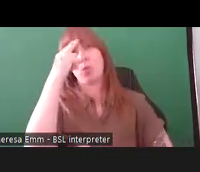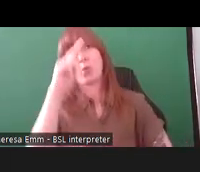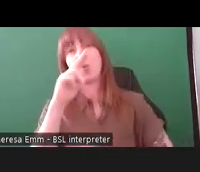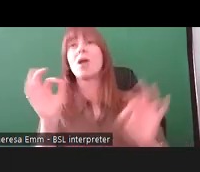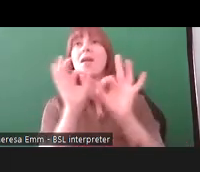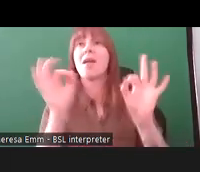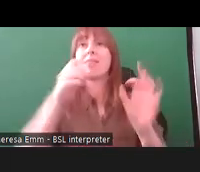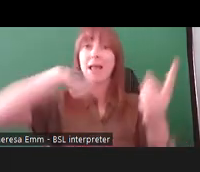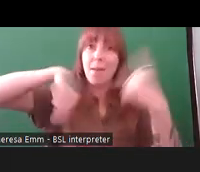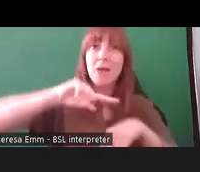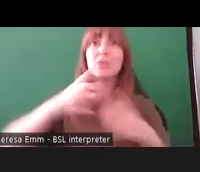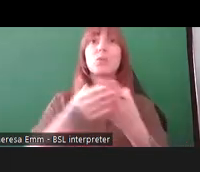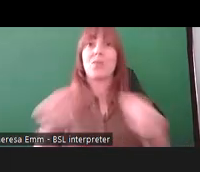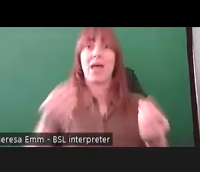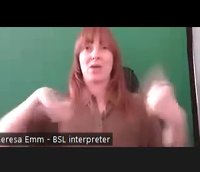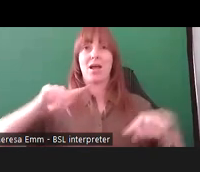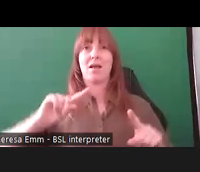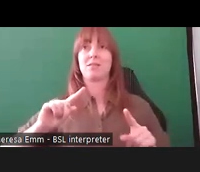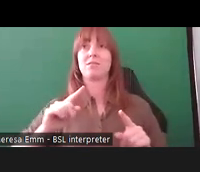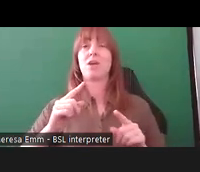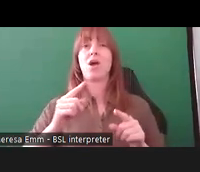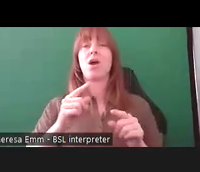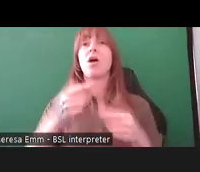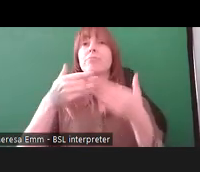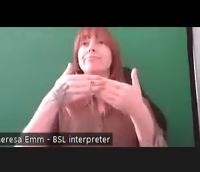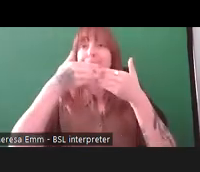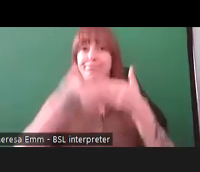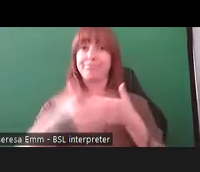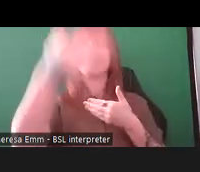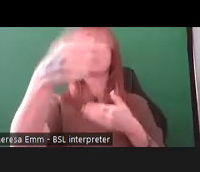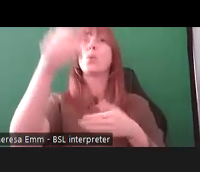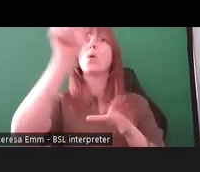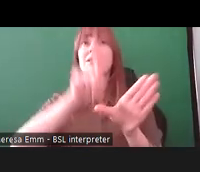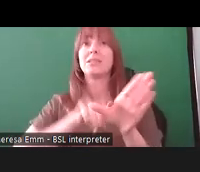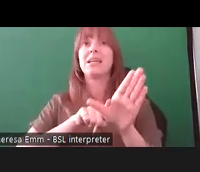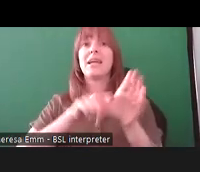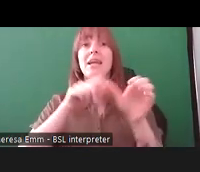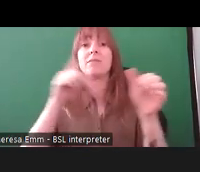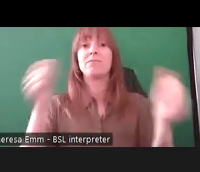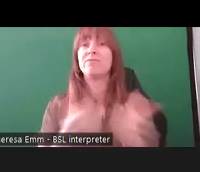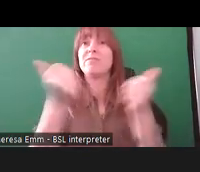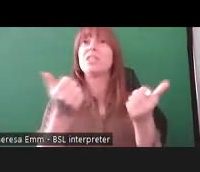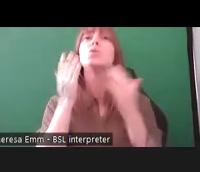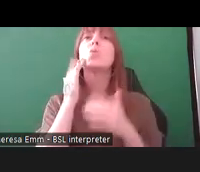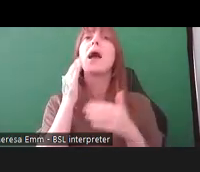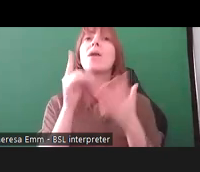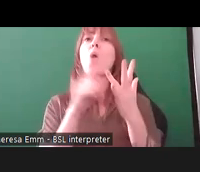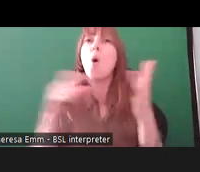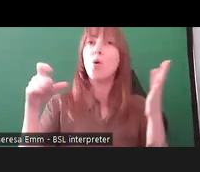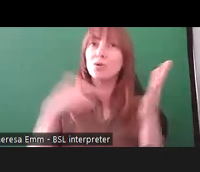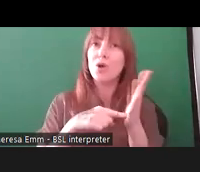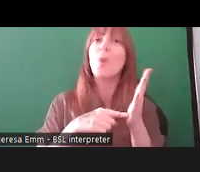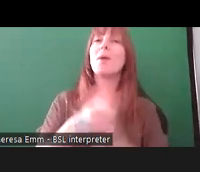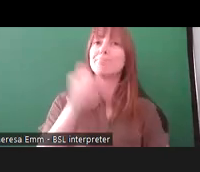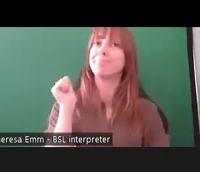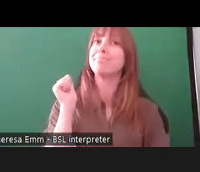ran for a year and finished in October of this year. It's now available as a 3D scan with all